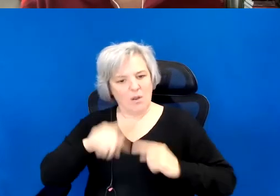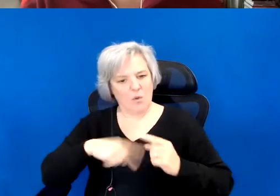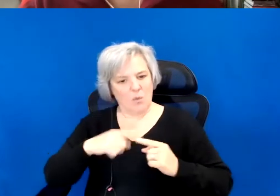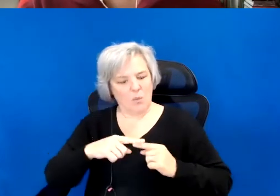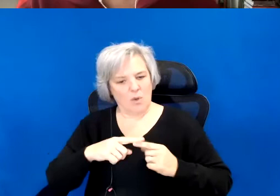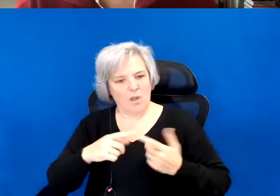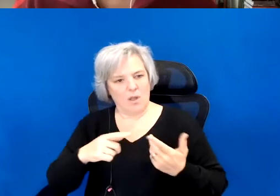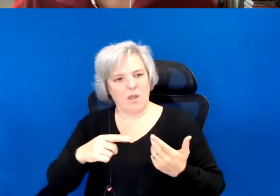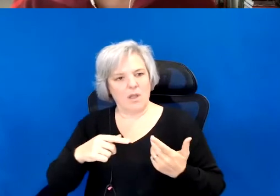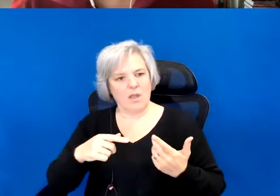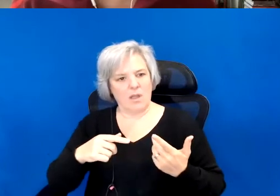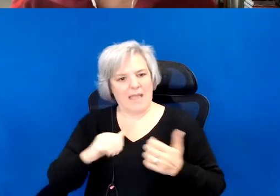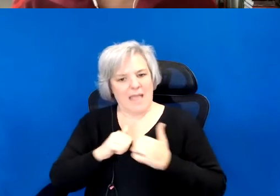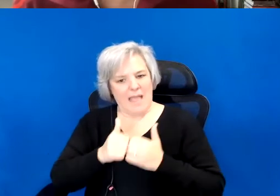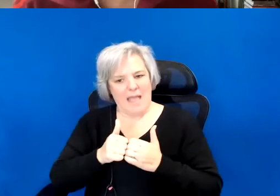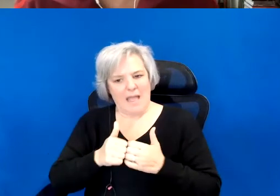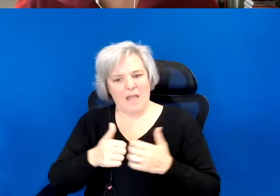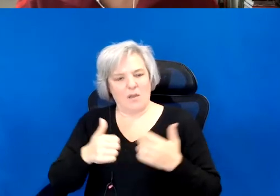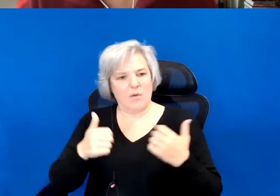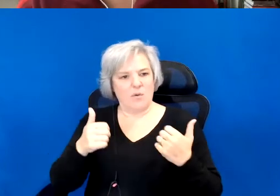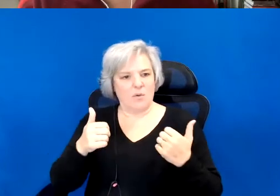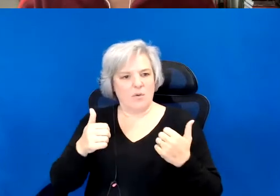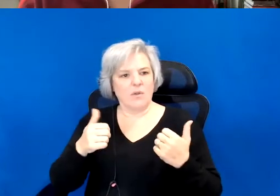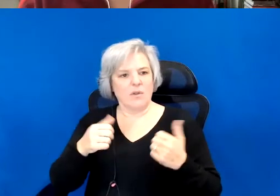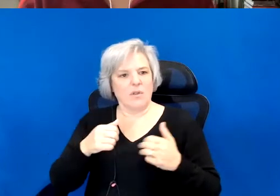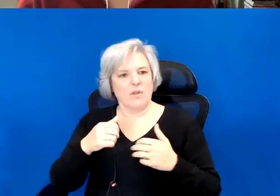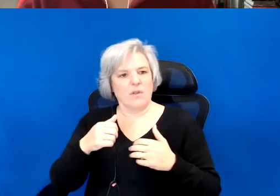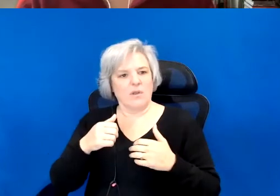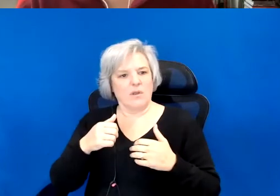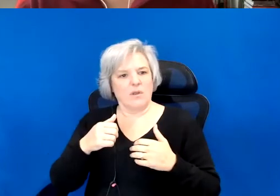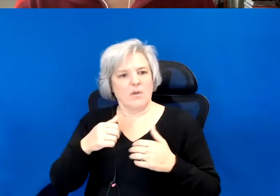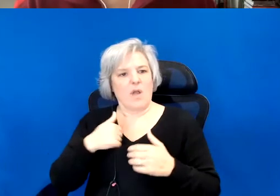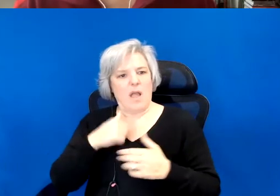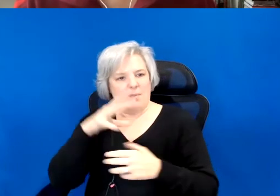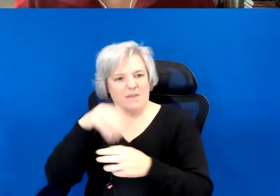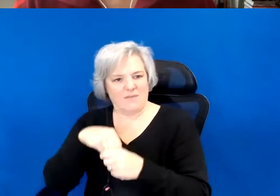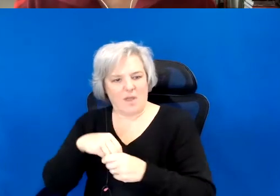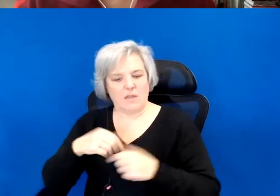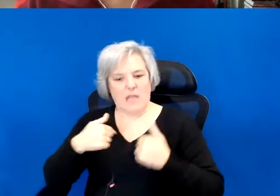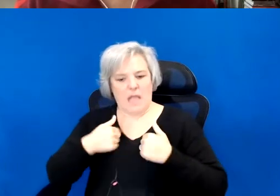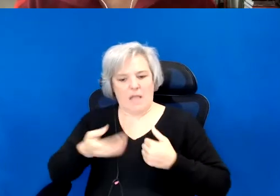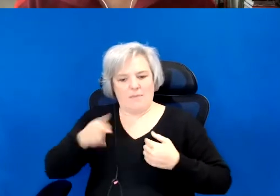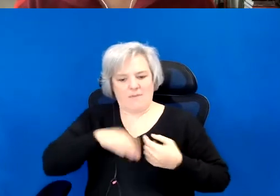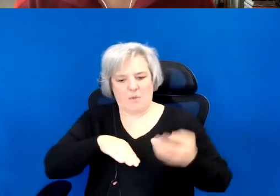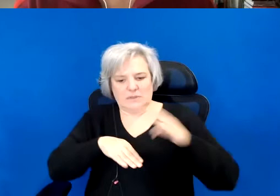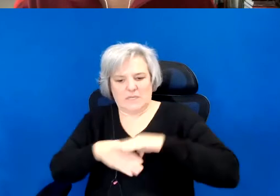Like of how one is involved. What you folded in, what your folded by, what